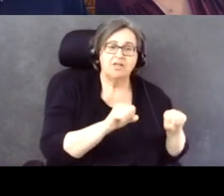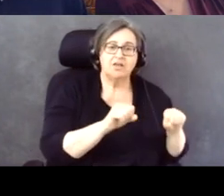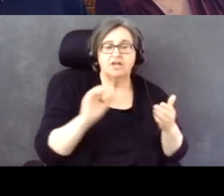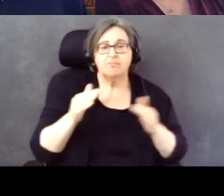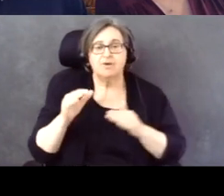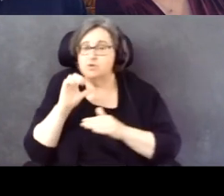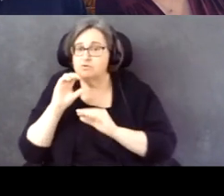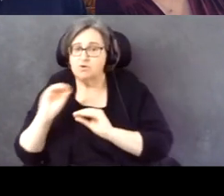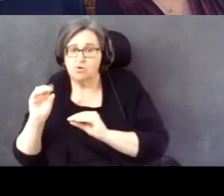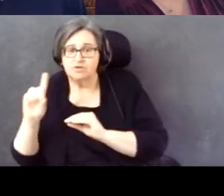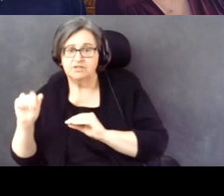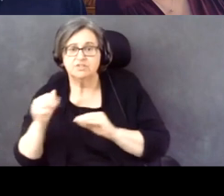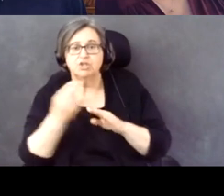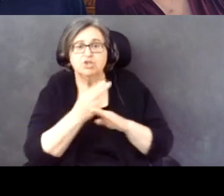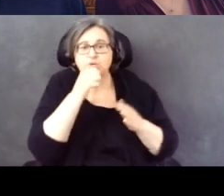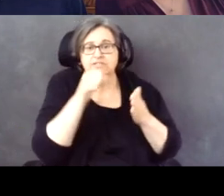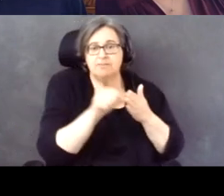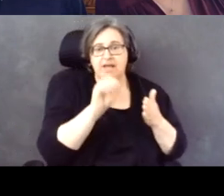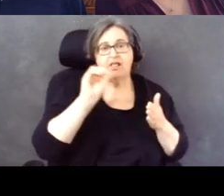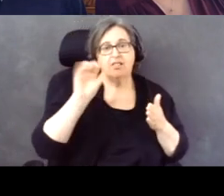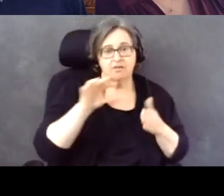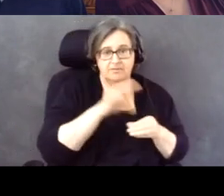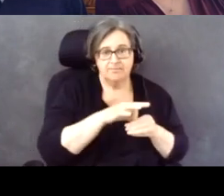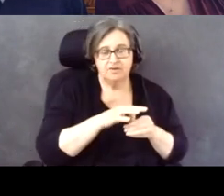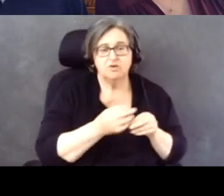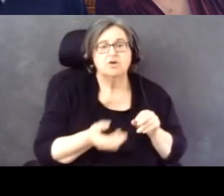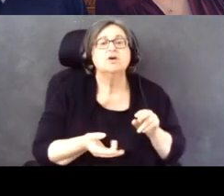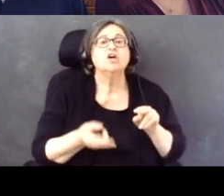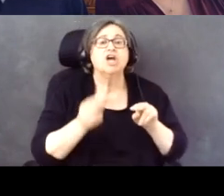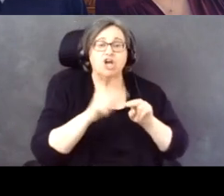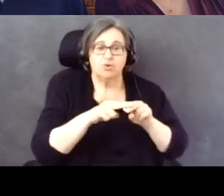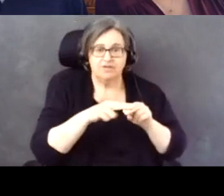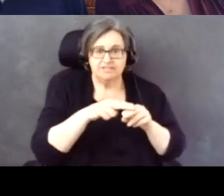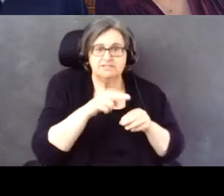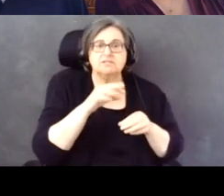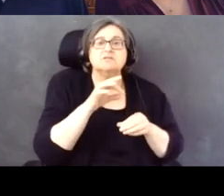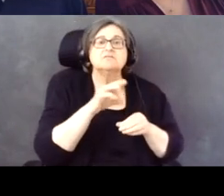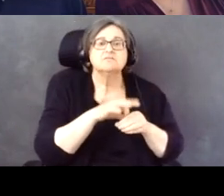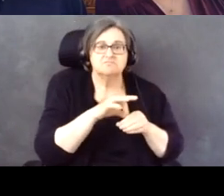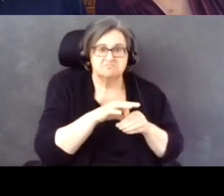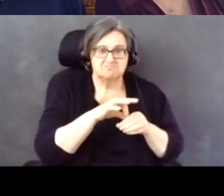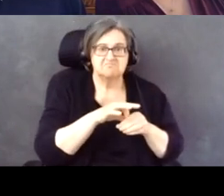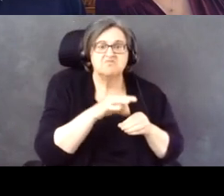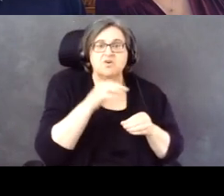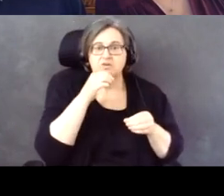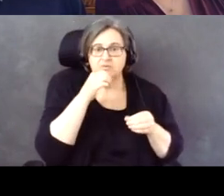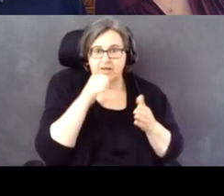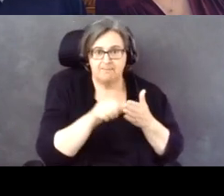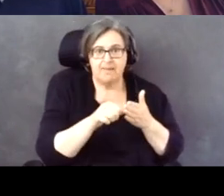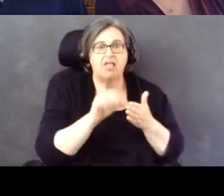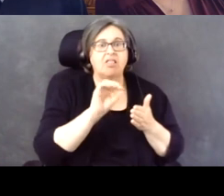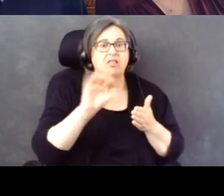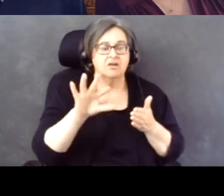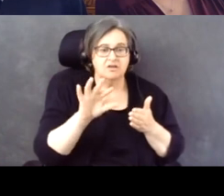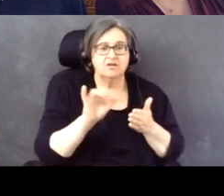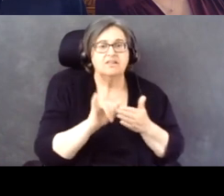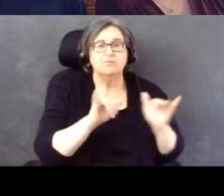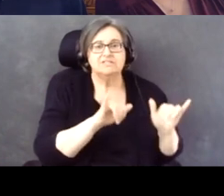to use a mail ballot, and they increase in the mail ballot during the pandemic was similar between voters with and without disabilities.